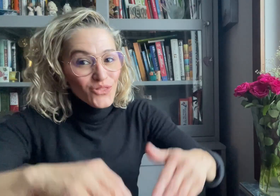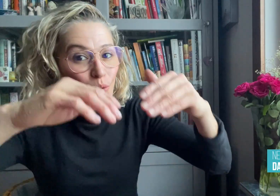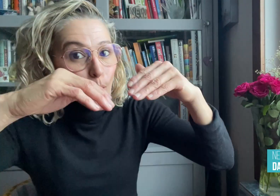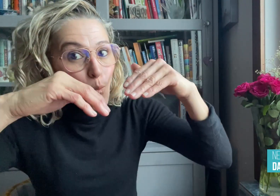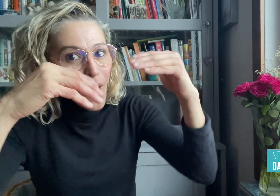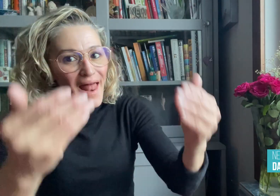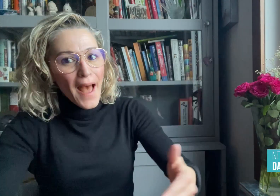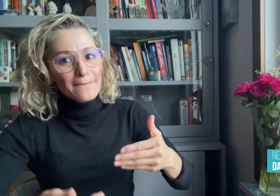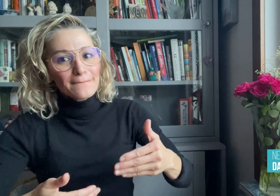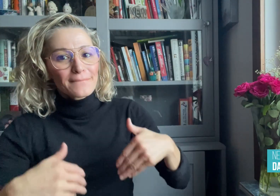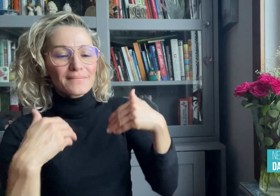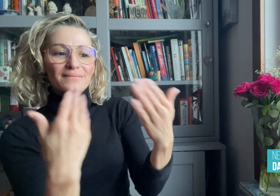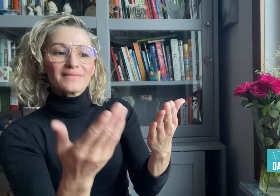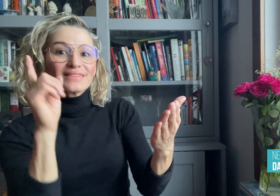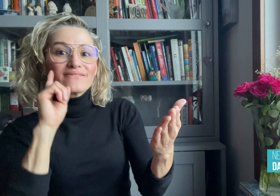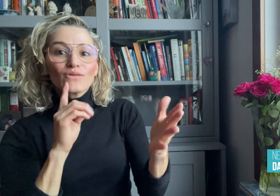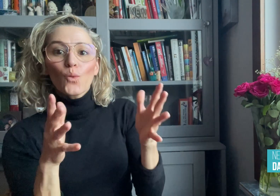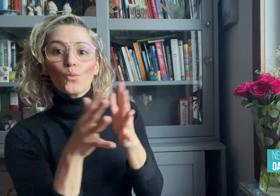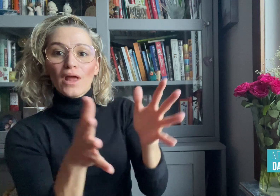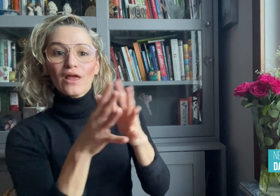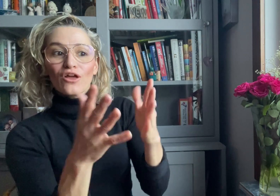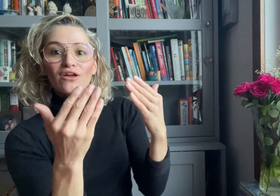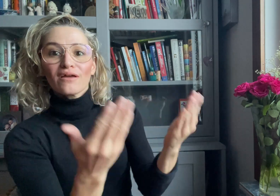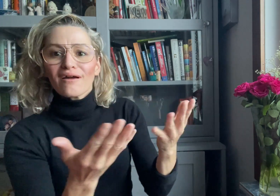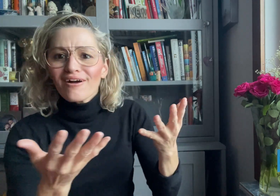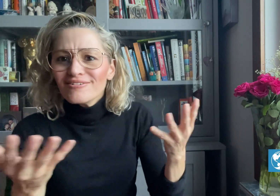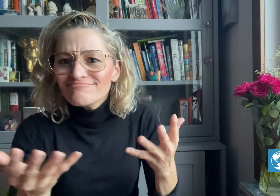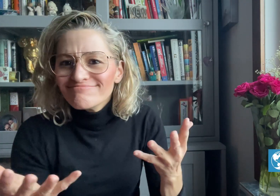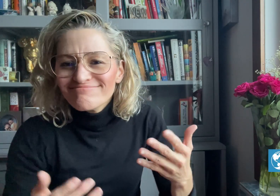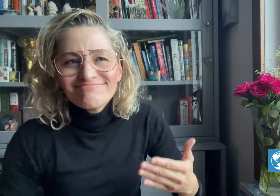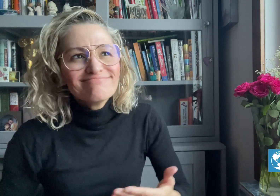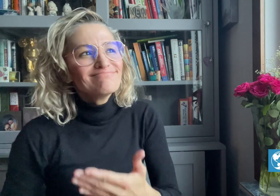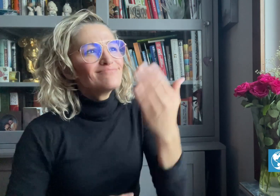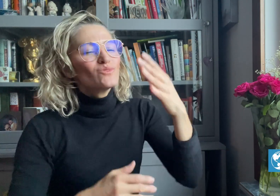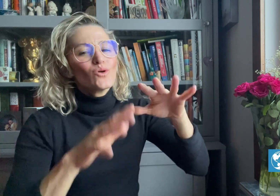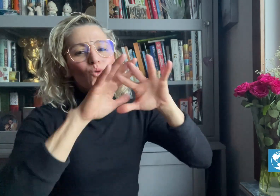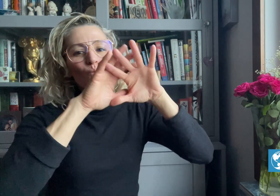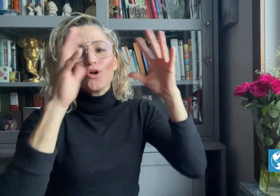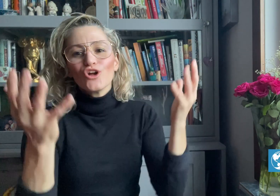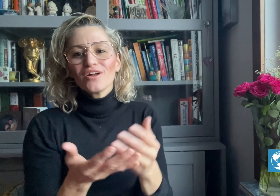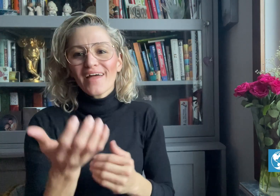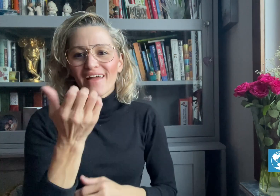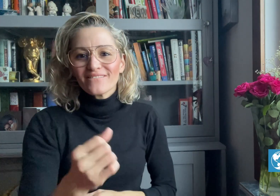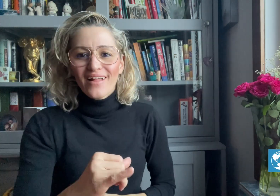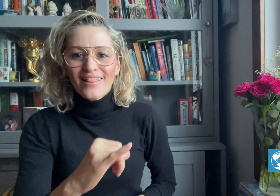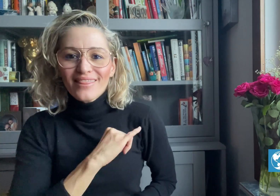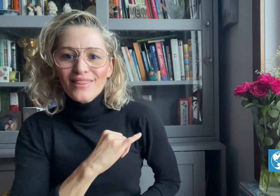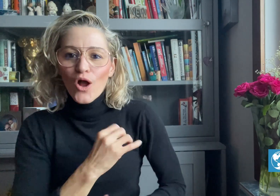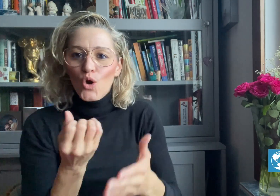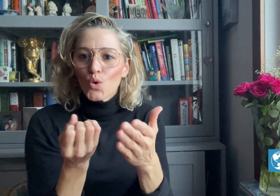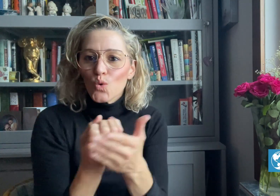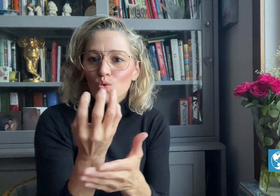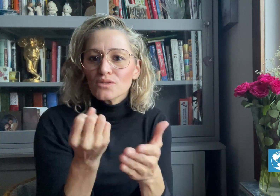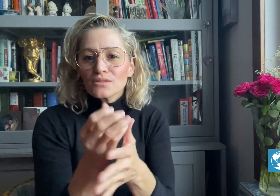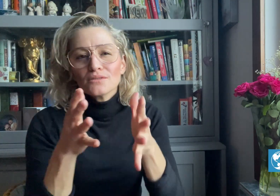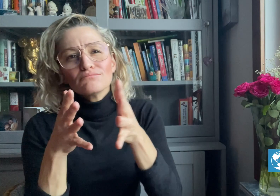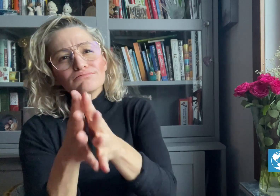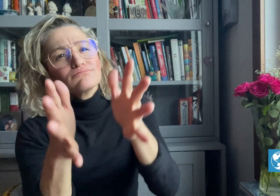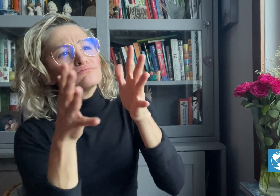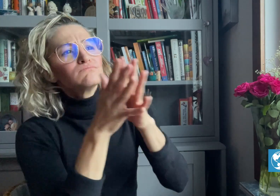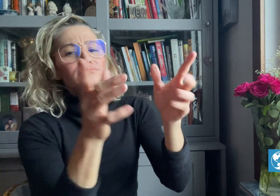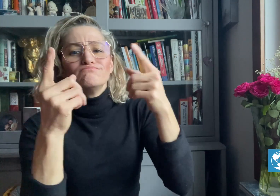Welcome to DeafWire where we share interesting news stories